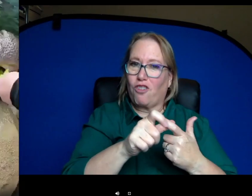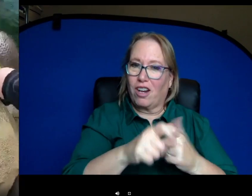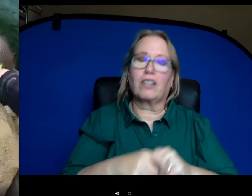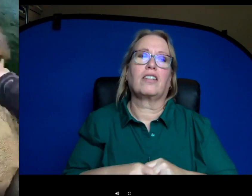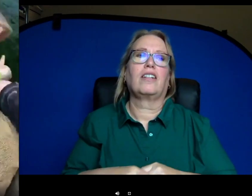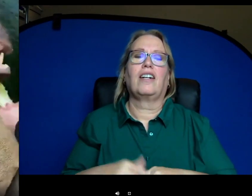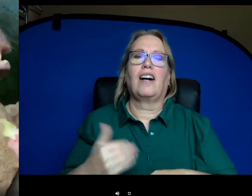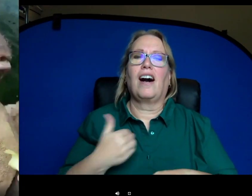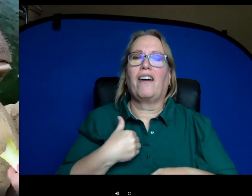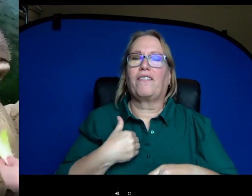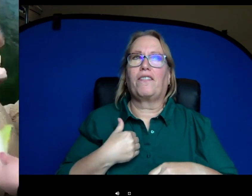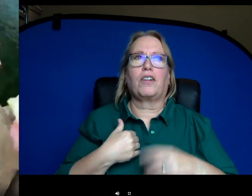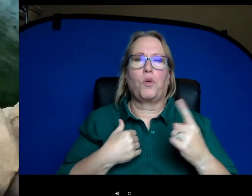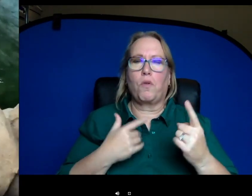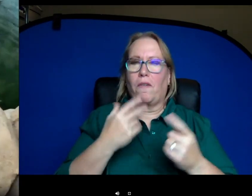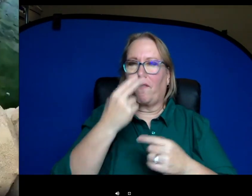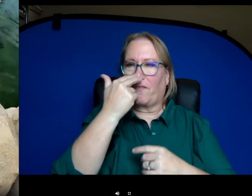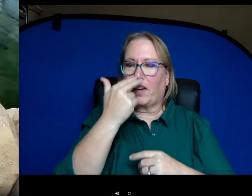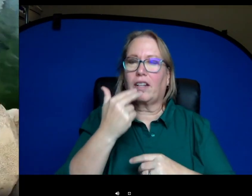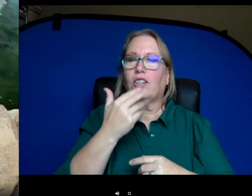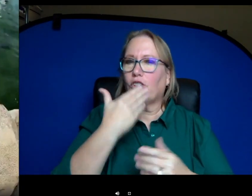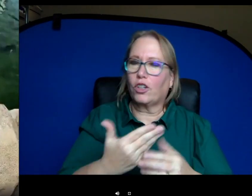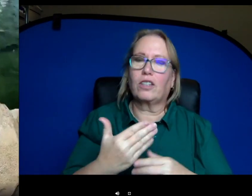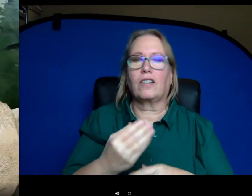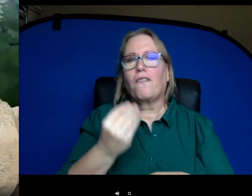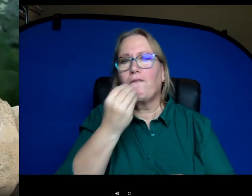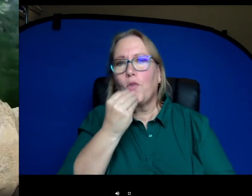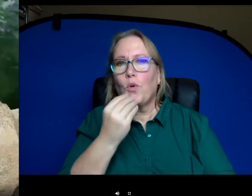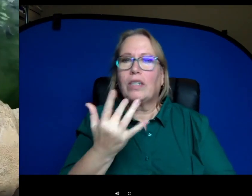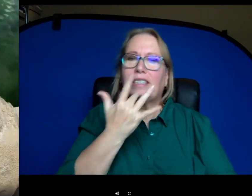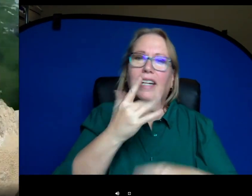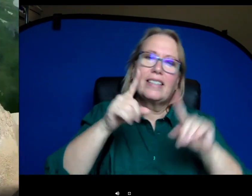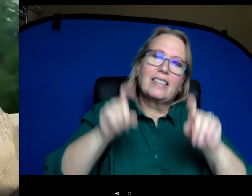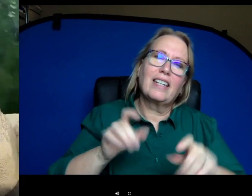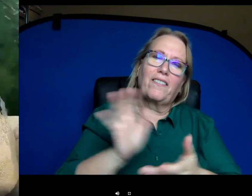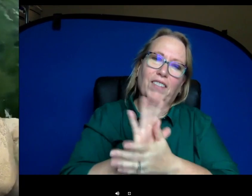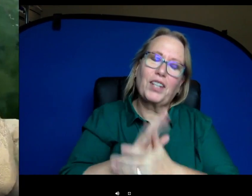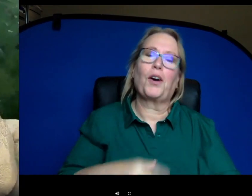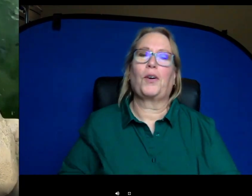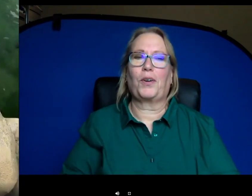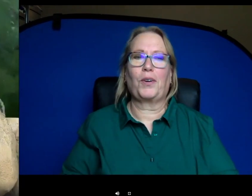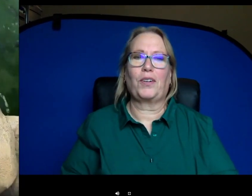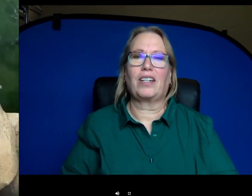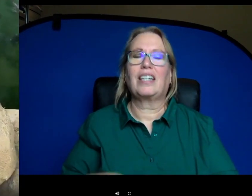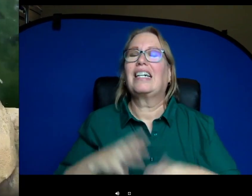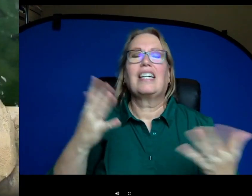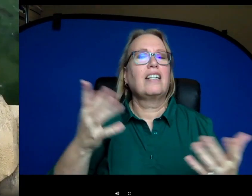actually a really fun food taste test video that we did. It was not super